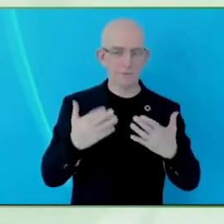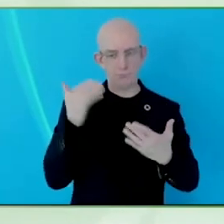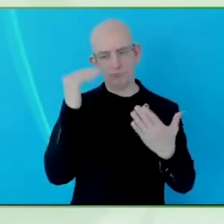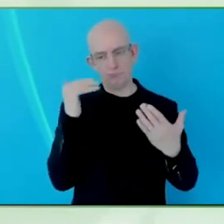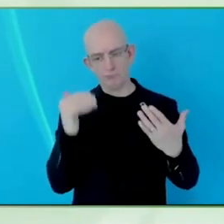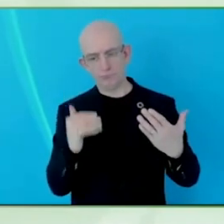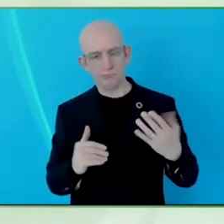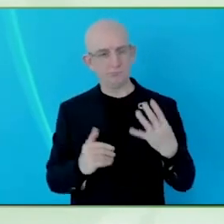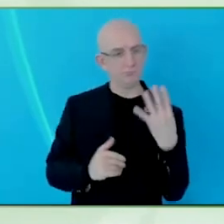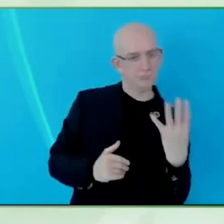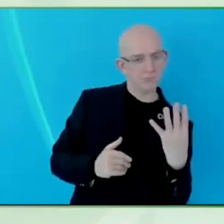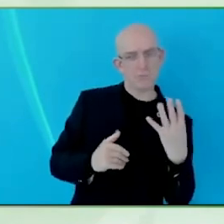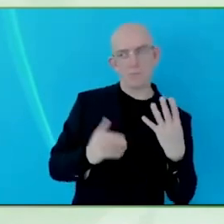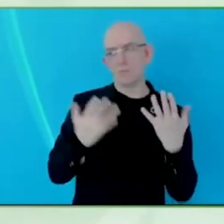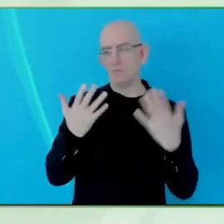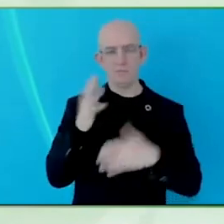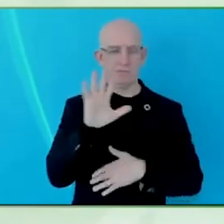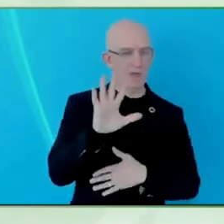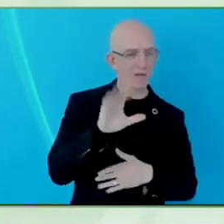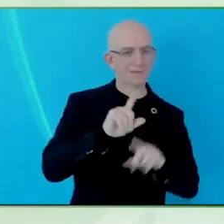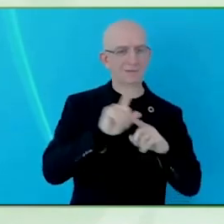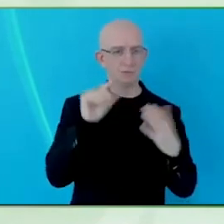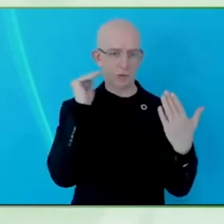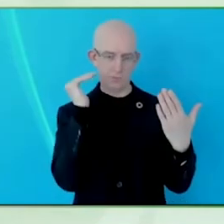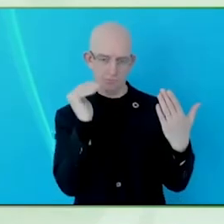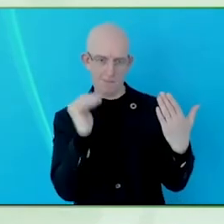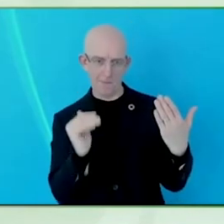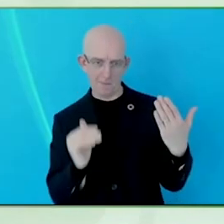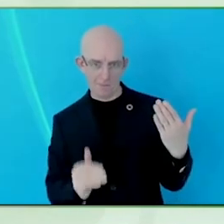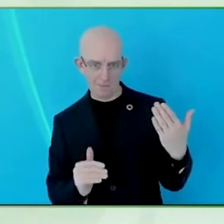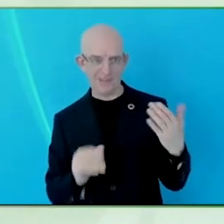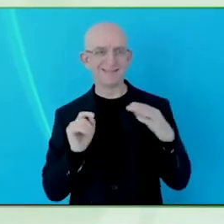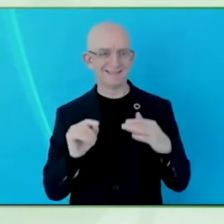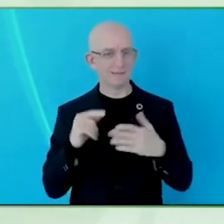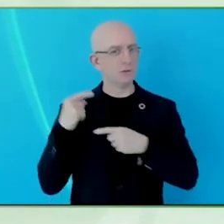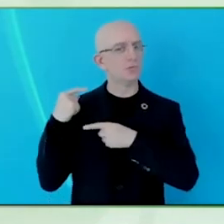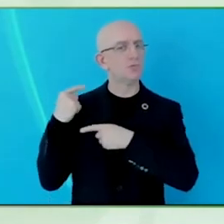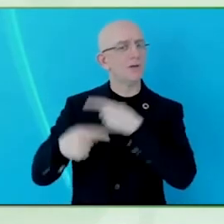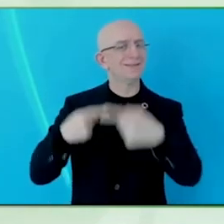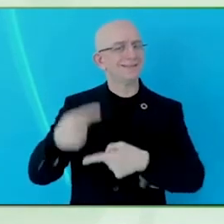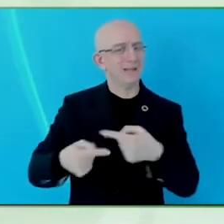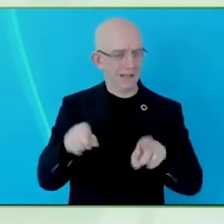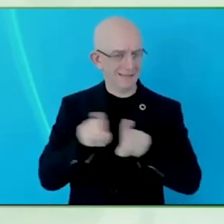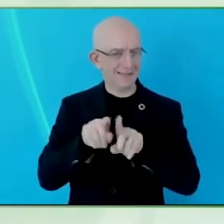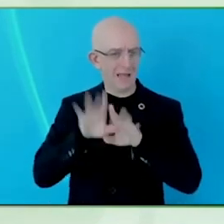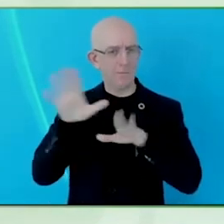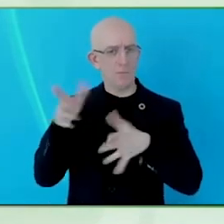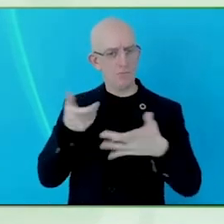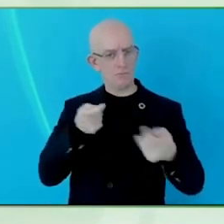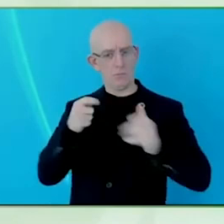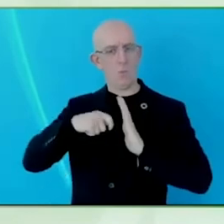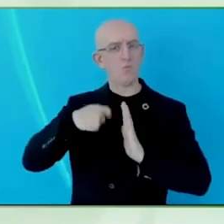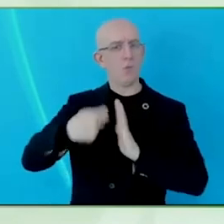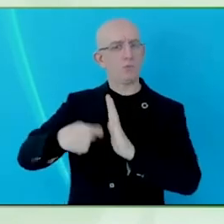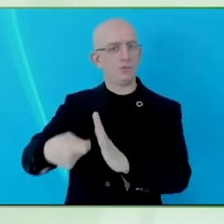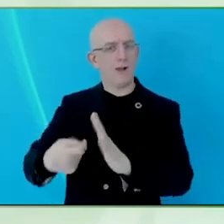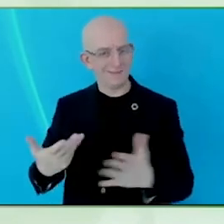we implement, or develop sorry, then implement. Then we are constantly evolving, going around in circles, and